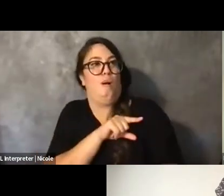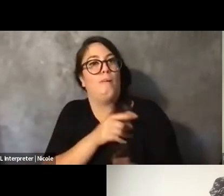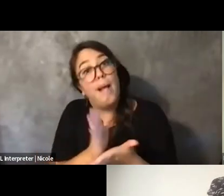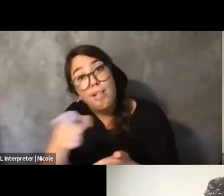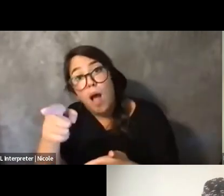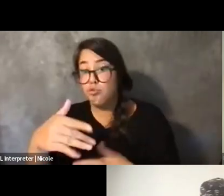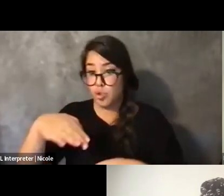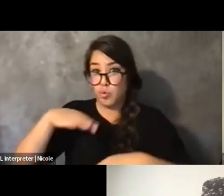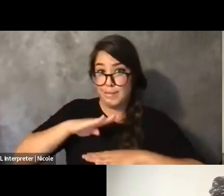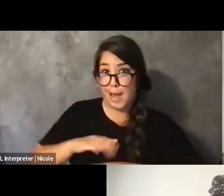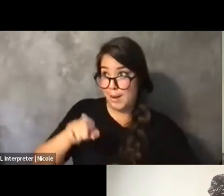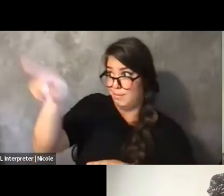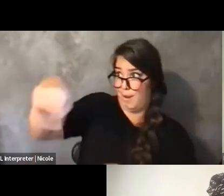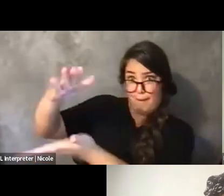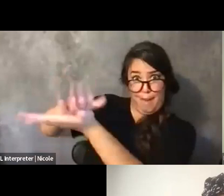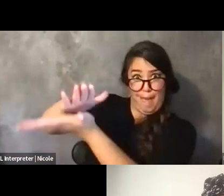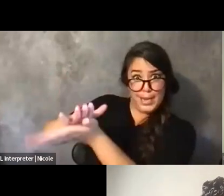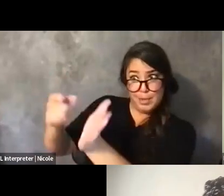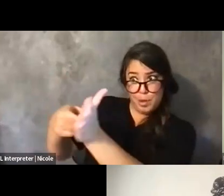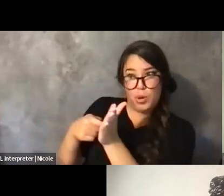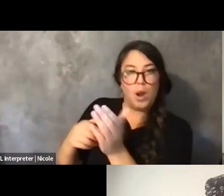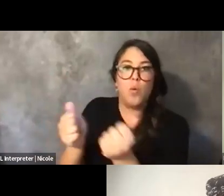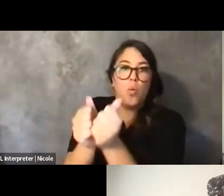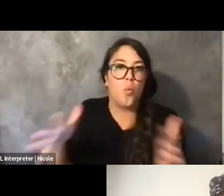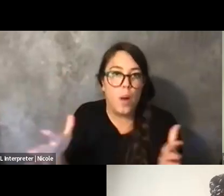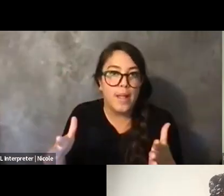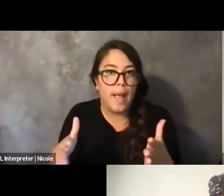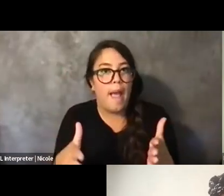Like, I can put in an IRB proposal, I don't know how this is going to turn out.